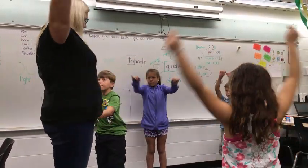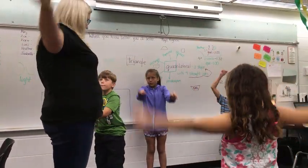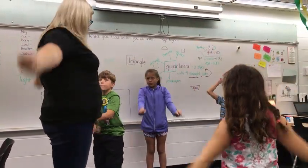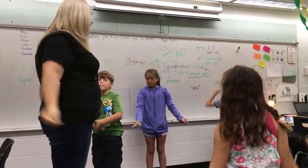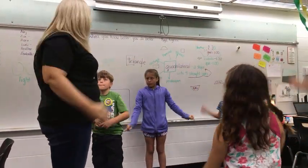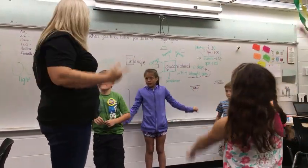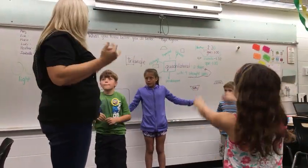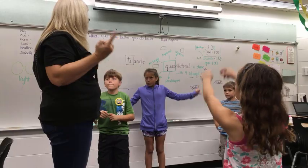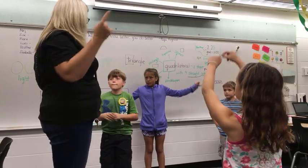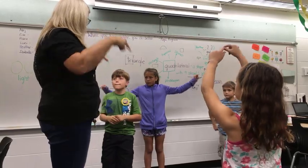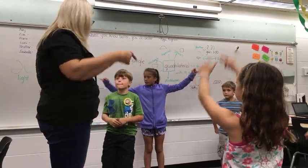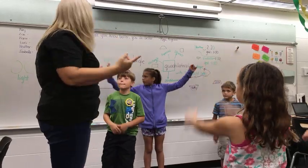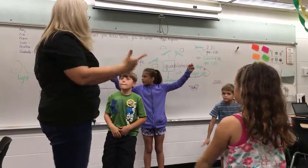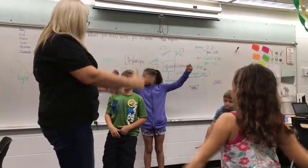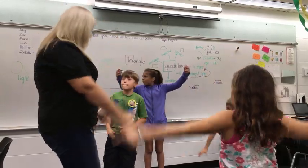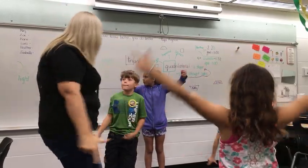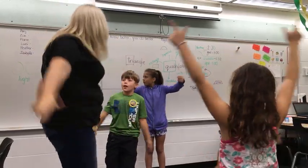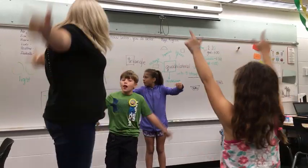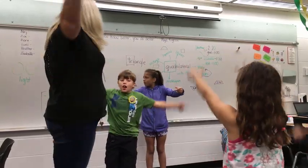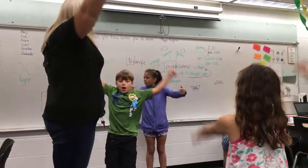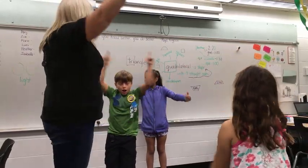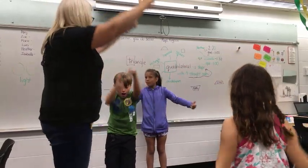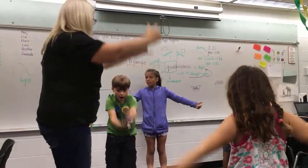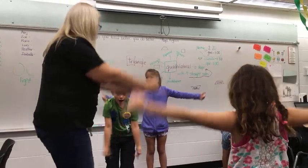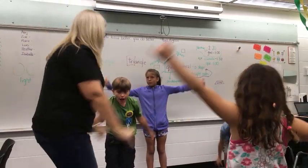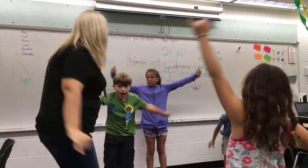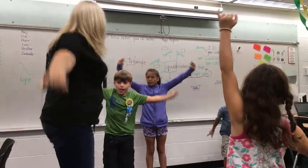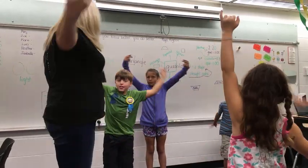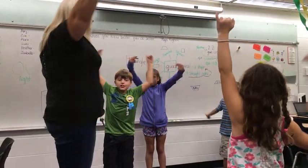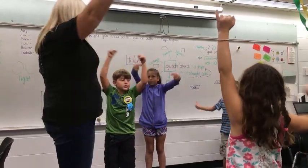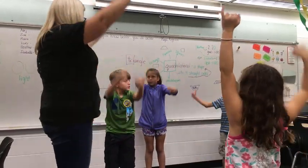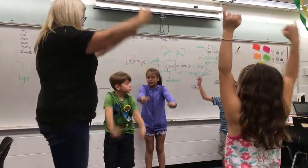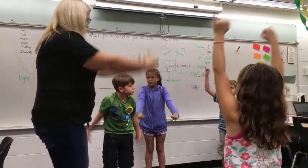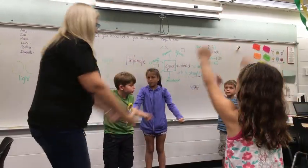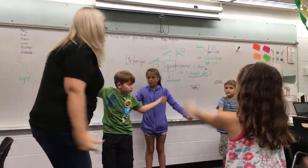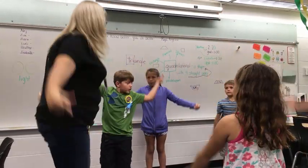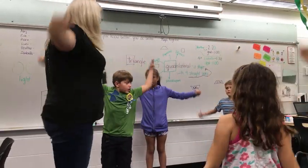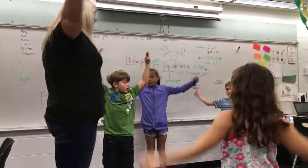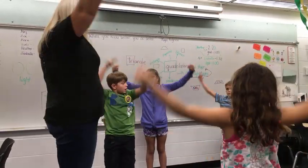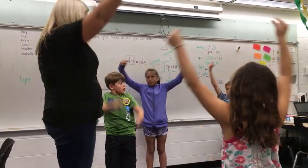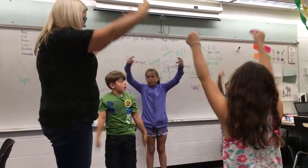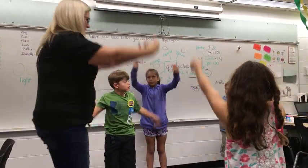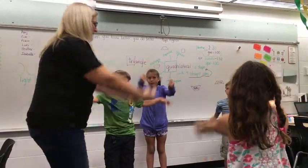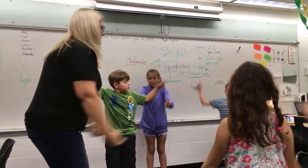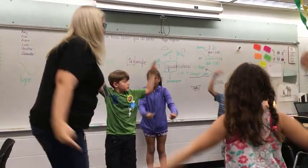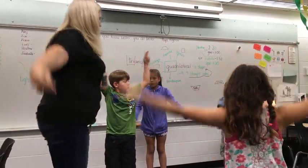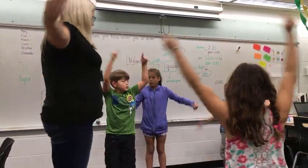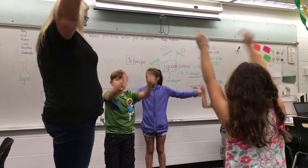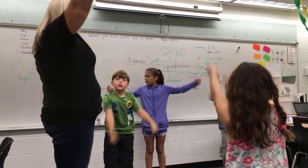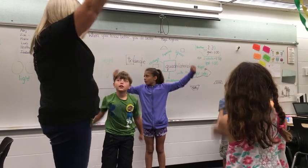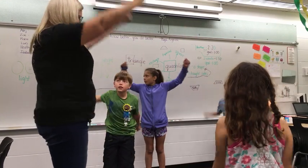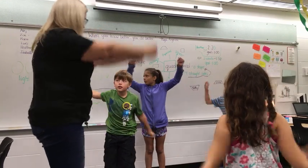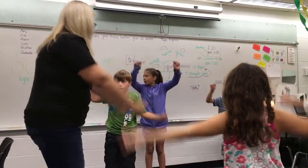[Teacher] Okay, so let's go the other way. [Teacher and Students] L-I-G-H-T